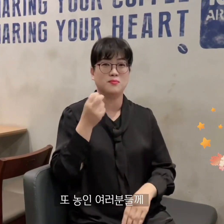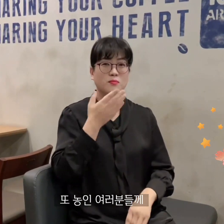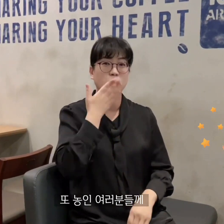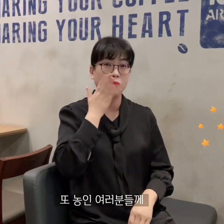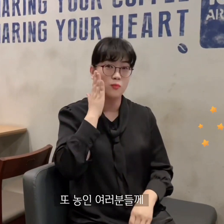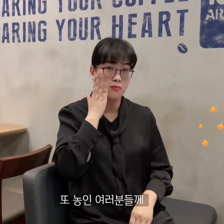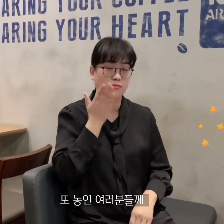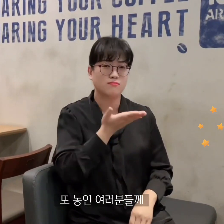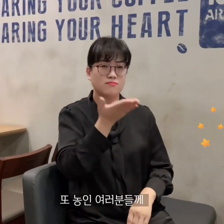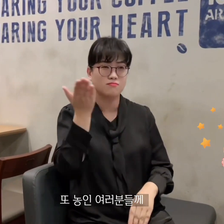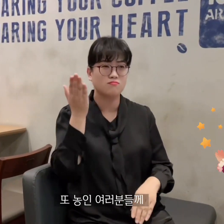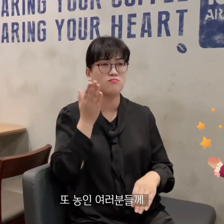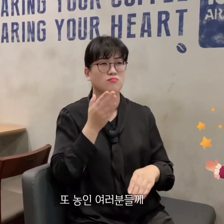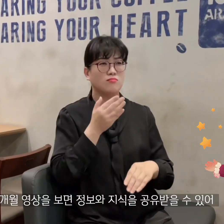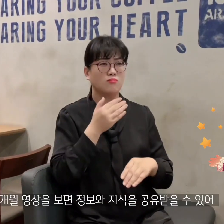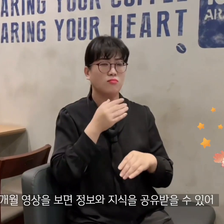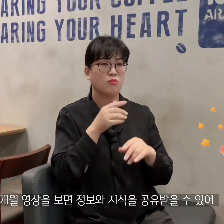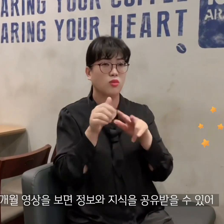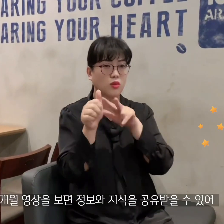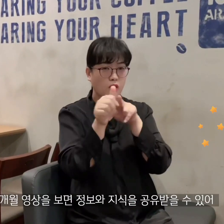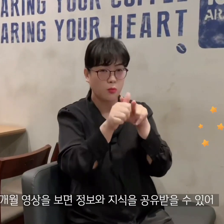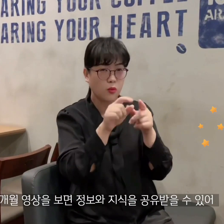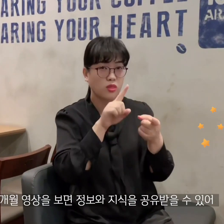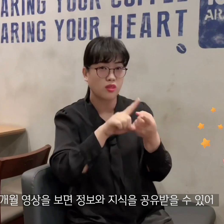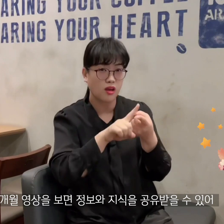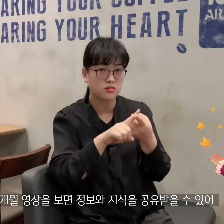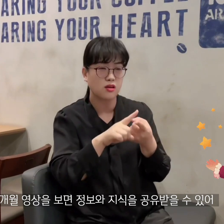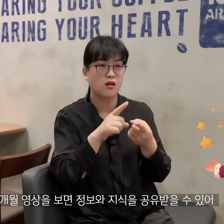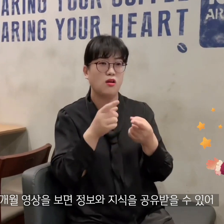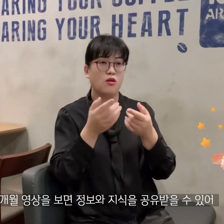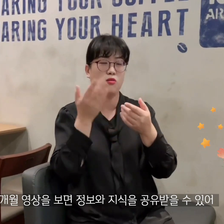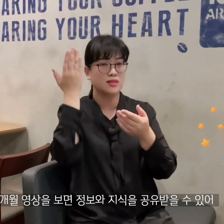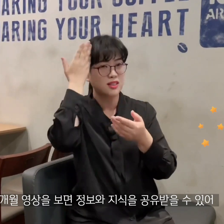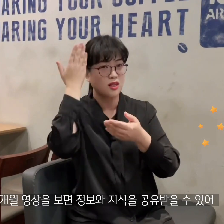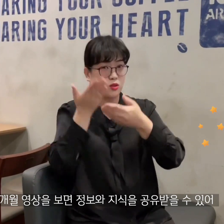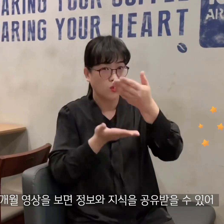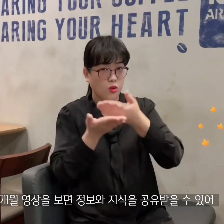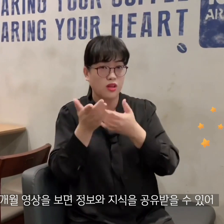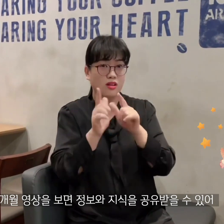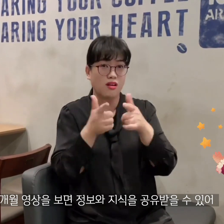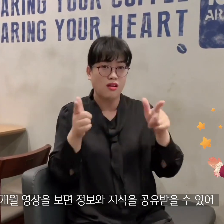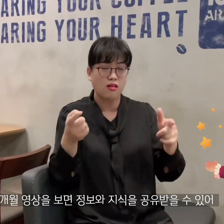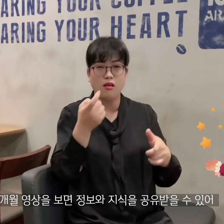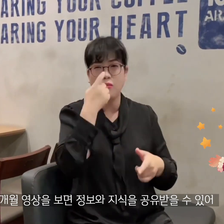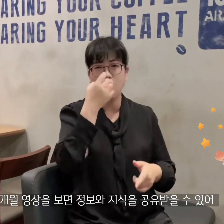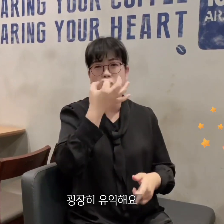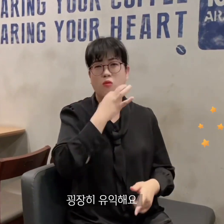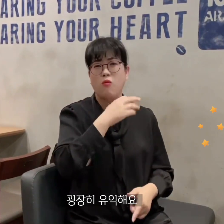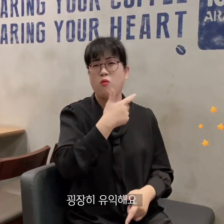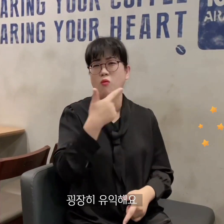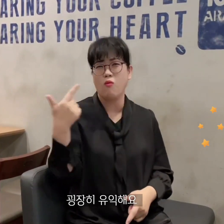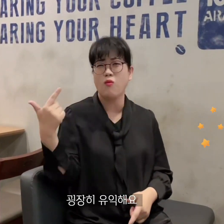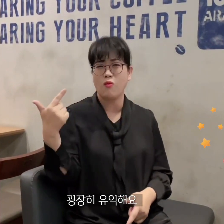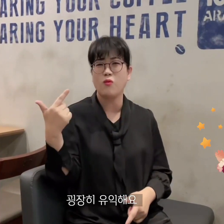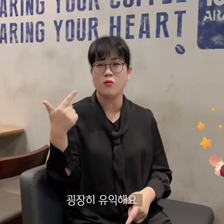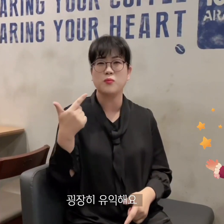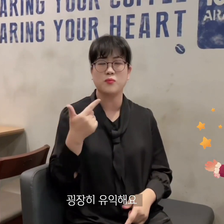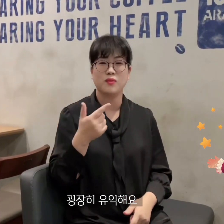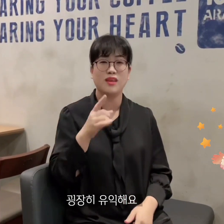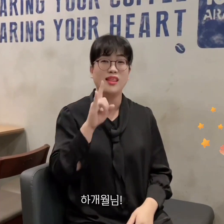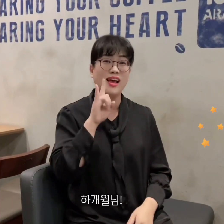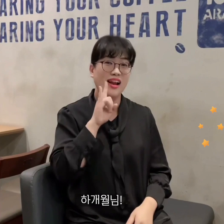Also, for the deaf, watching her videos is very beneficial because you can share information and knowledge.